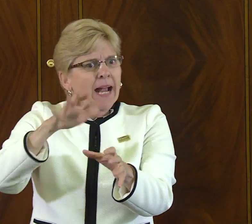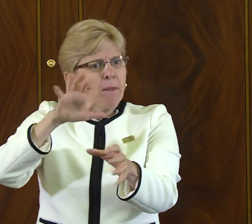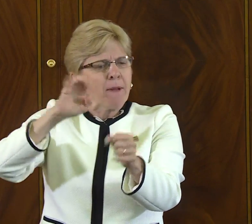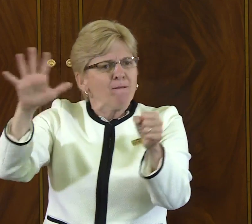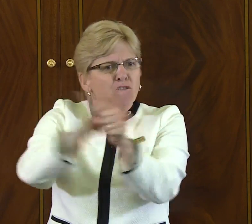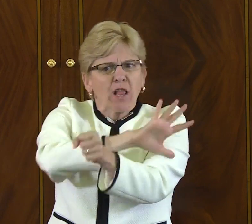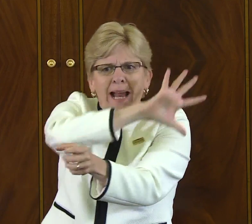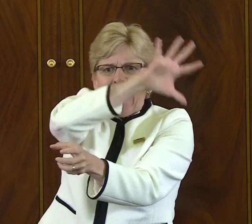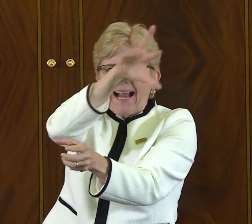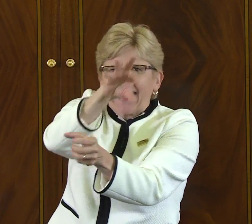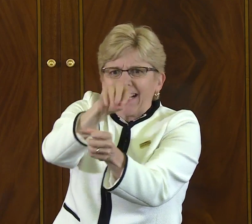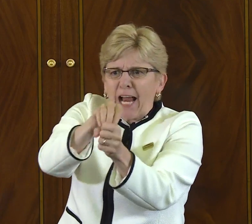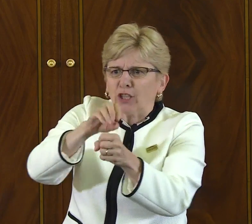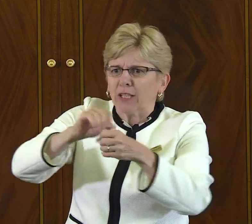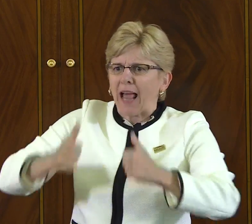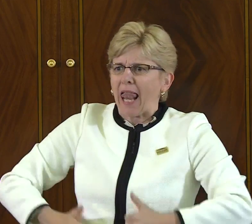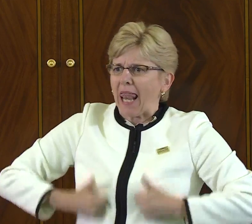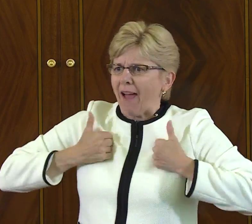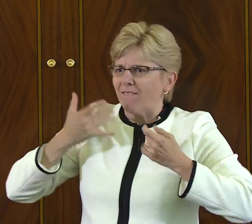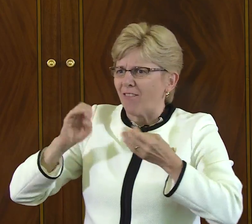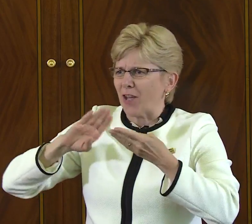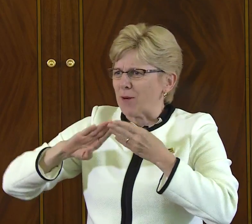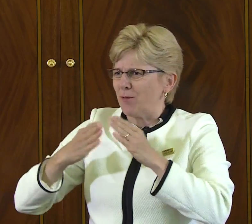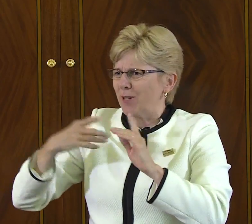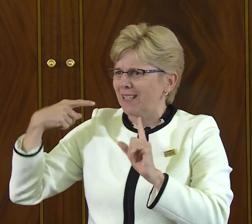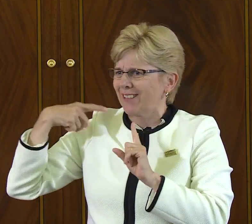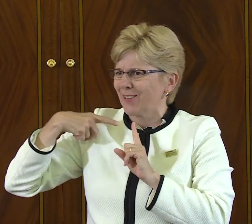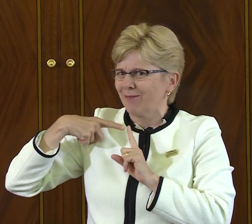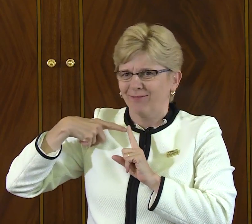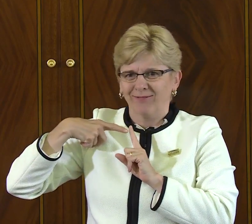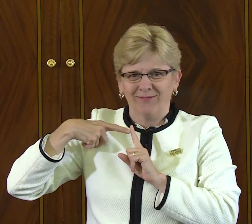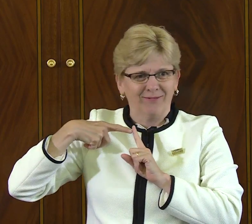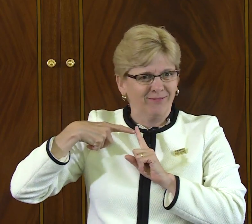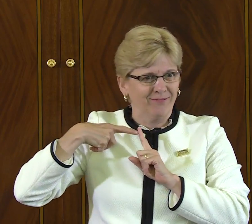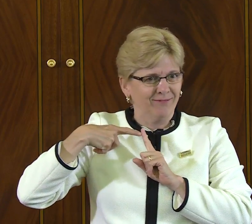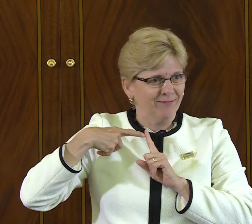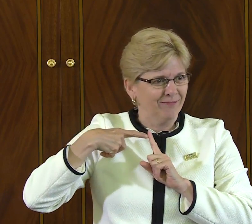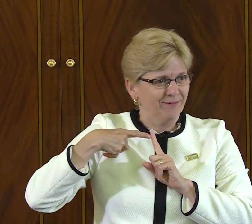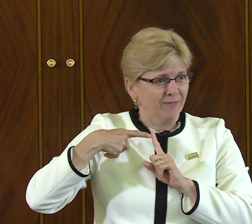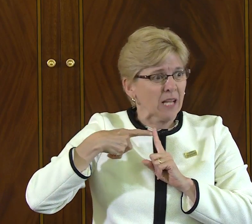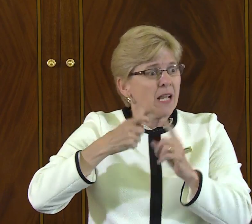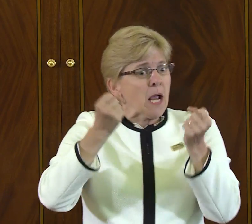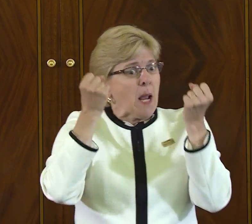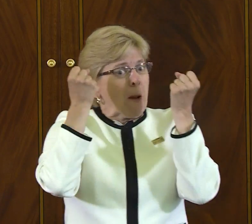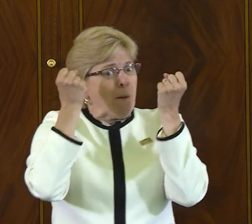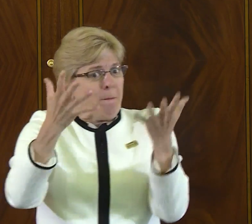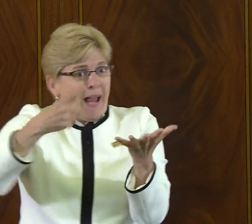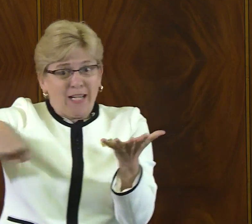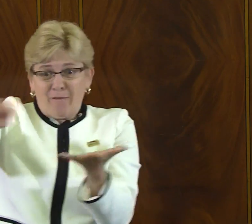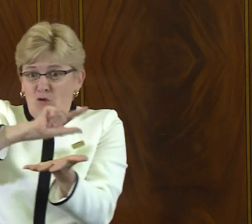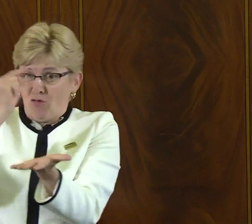so because they can be fully engaged in the life of the community there.